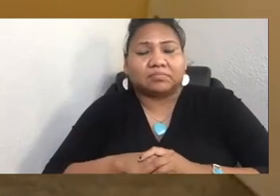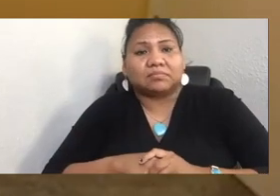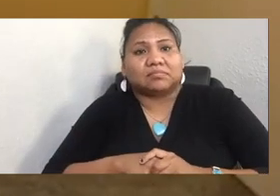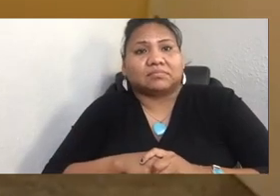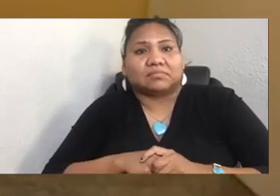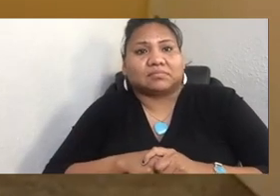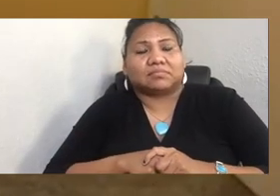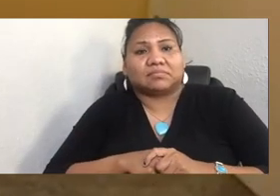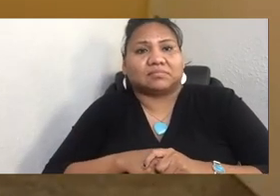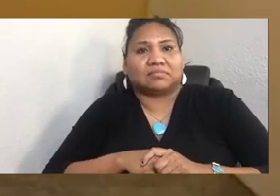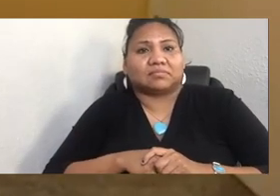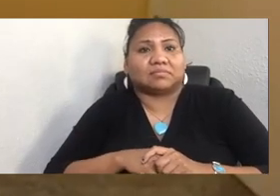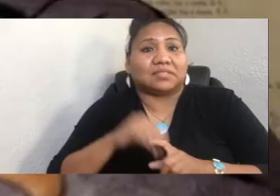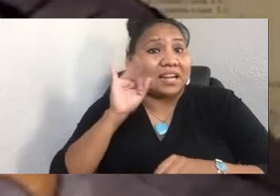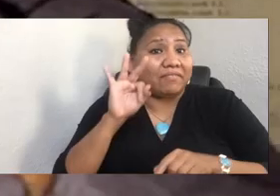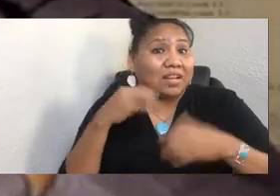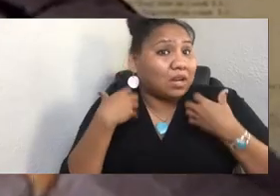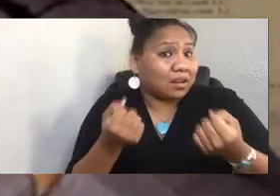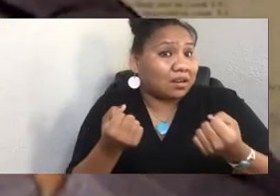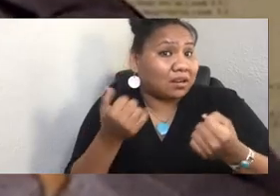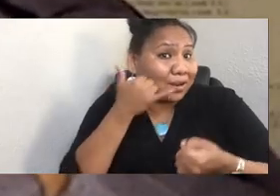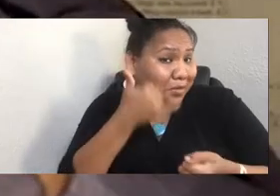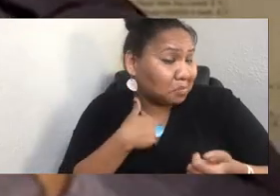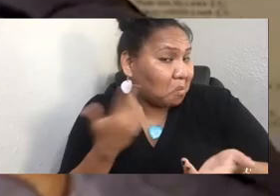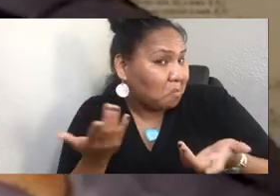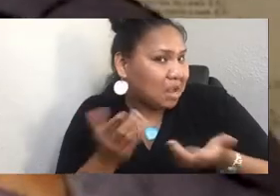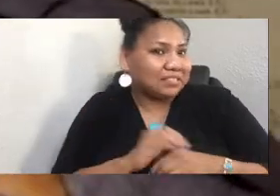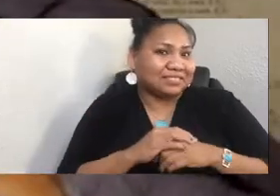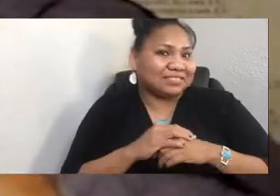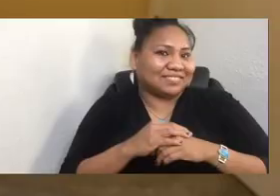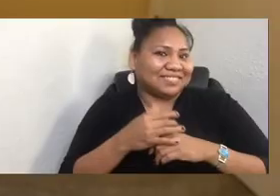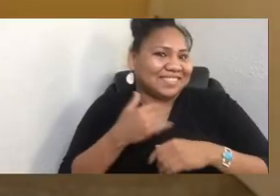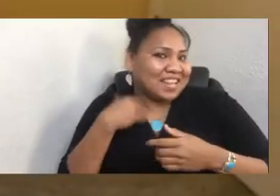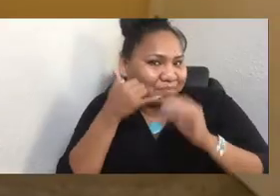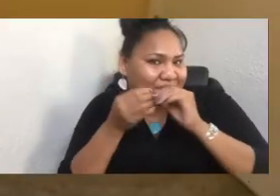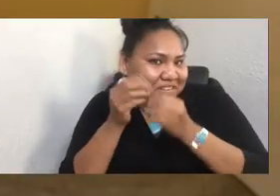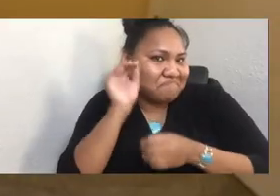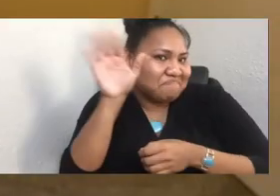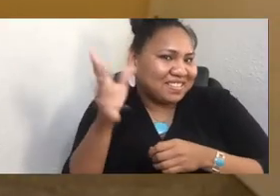And if you're brave, you could call me. My phone number's on my website. Nobody ever calls. People or so scared of that these days.